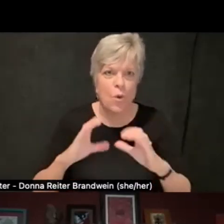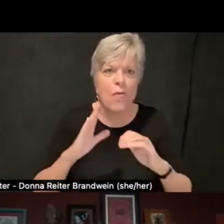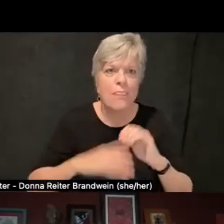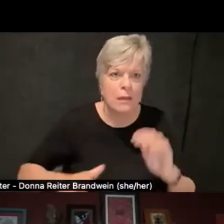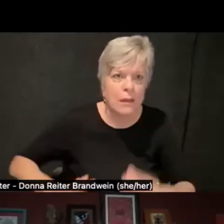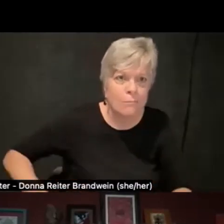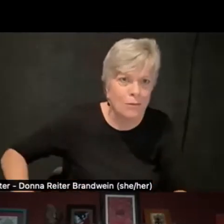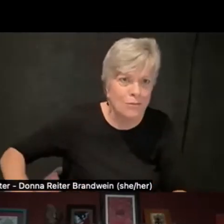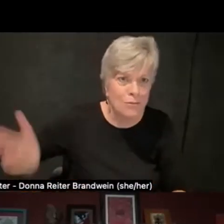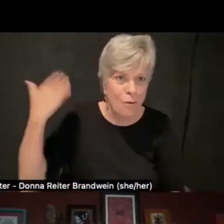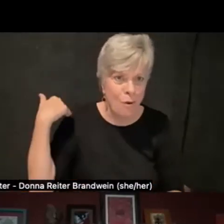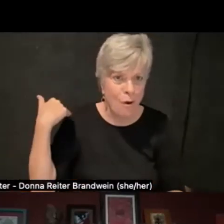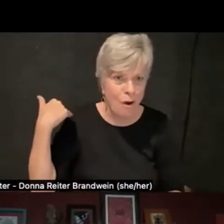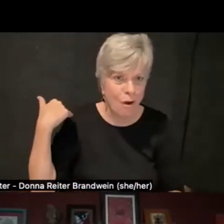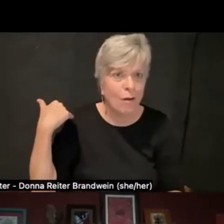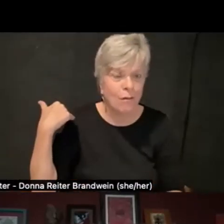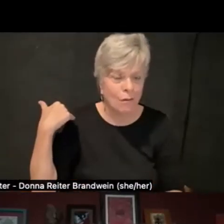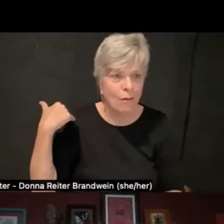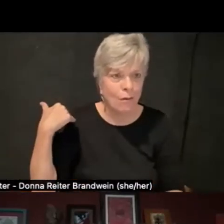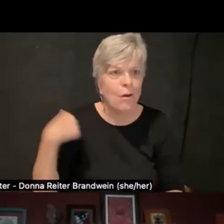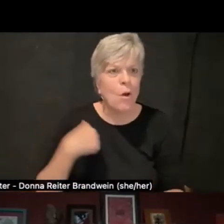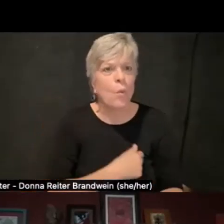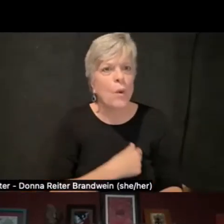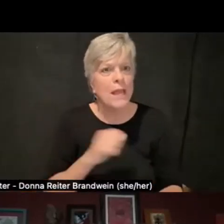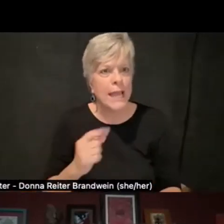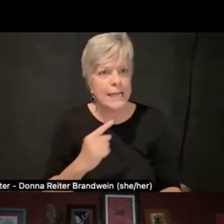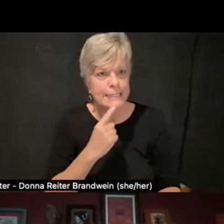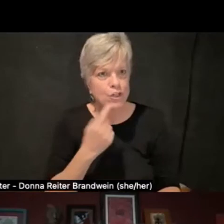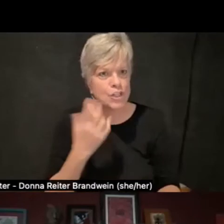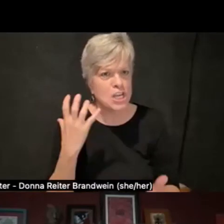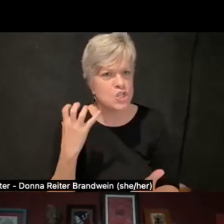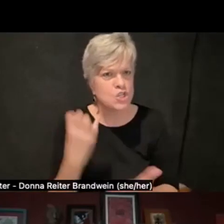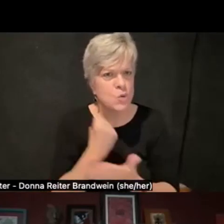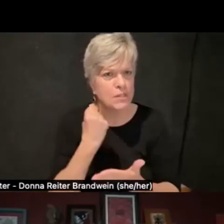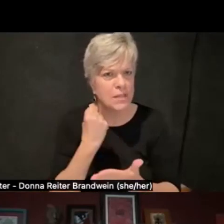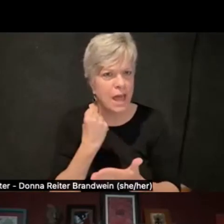and we can seriously use that to our advantage.